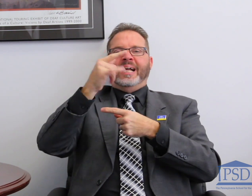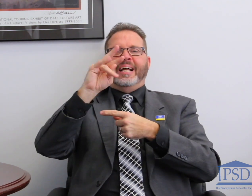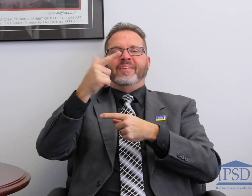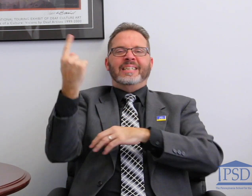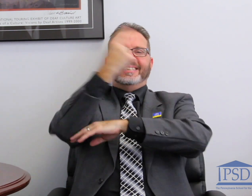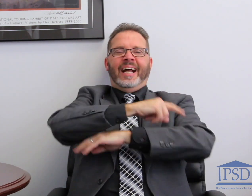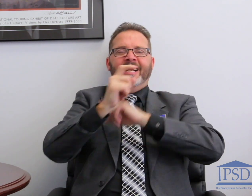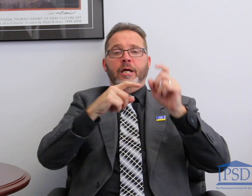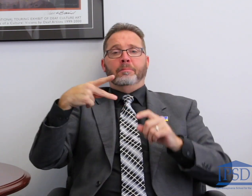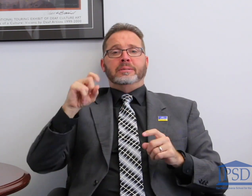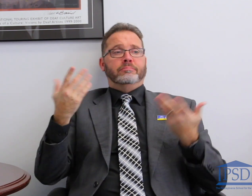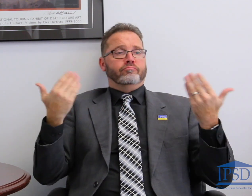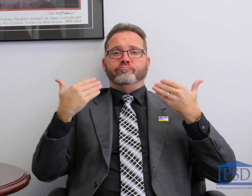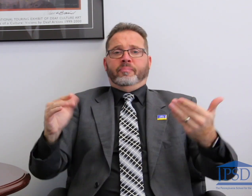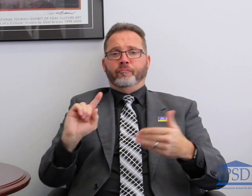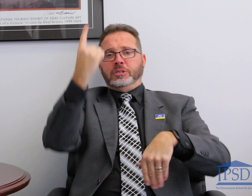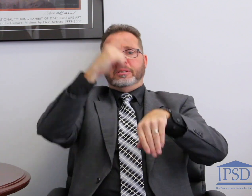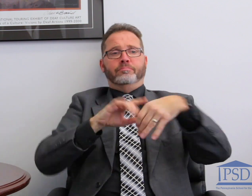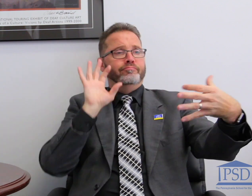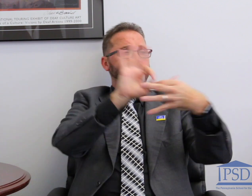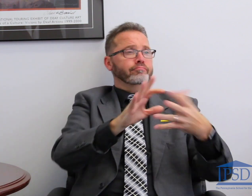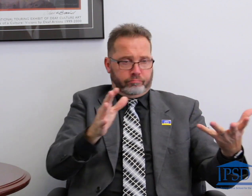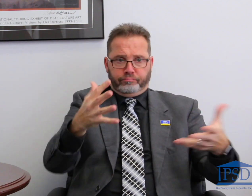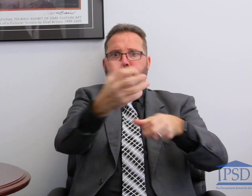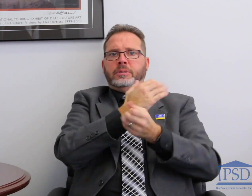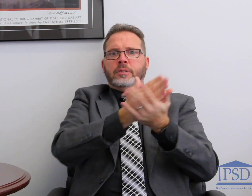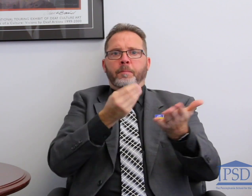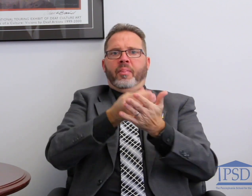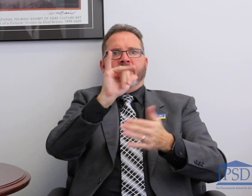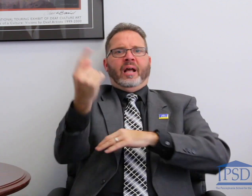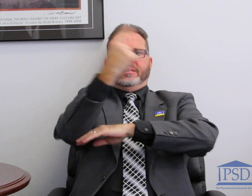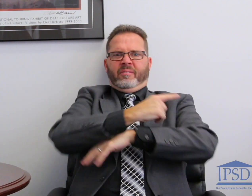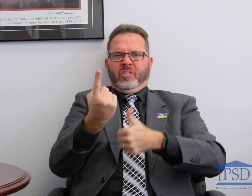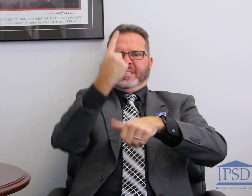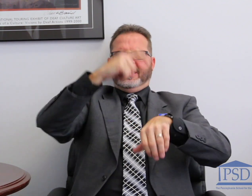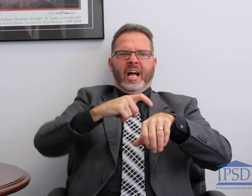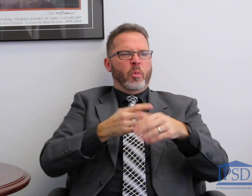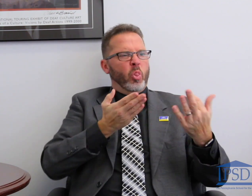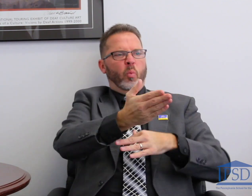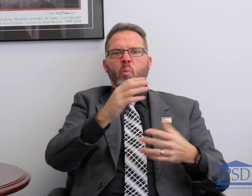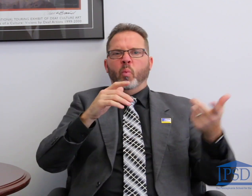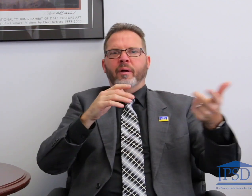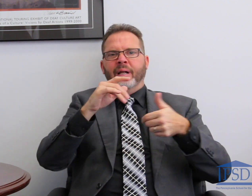the first time this year, in Giving Tuesday. It was our first year so we did not know how it would go. We sent out information